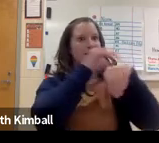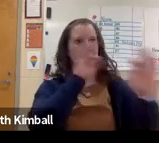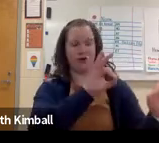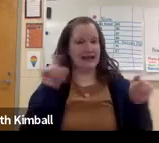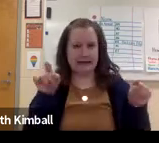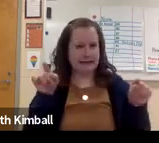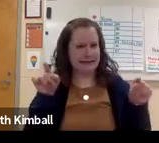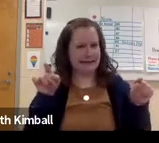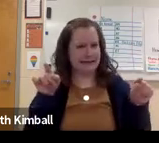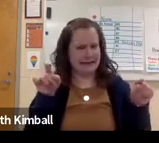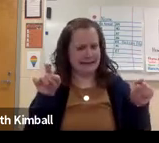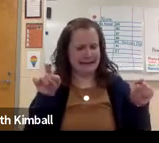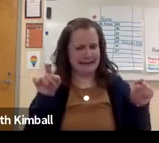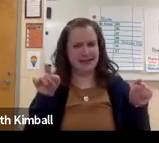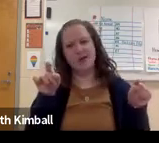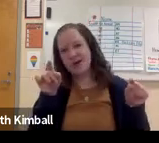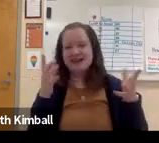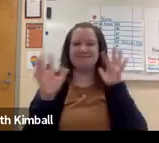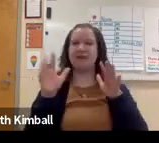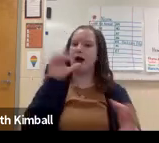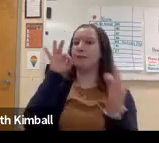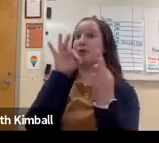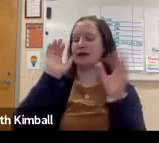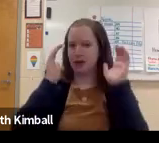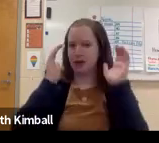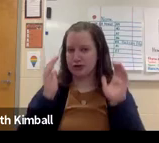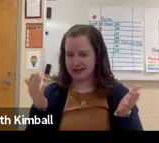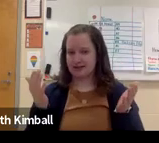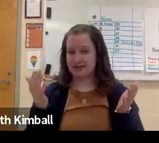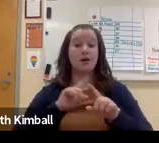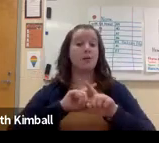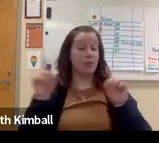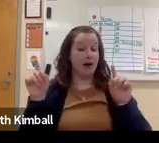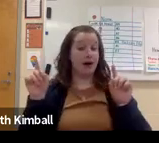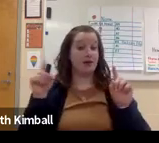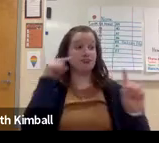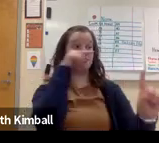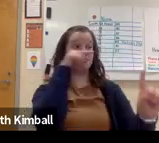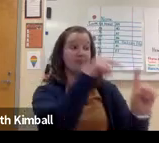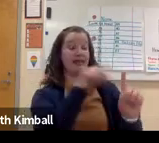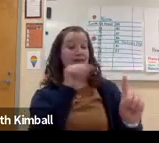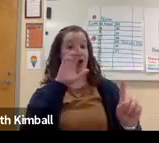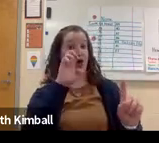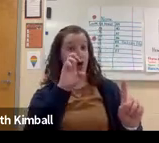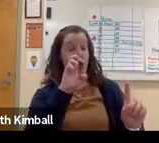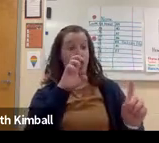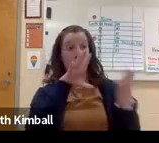to become hearing and never learn English perfectly. So it's not a perfect comparison.